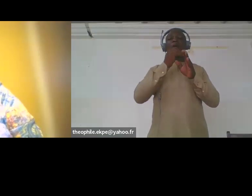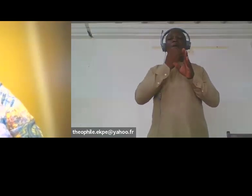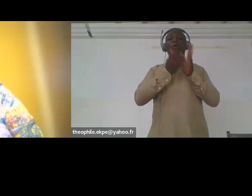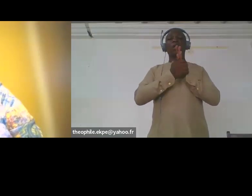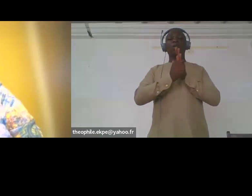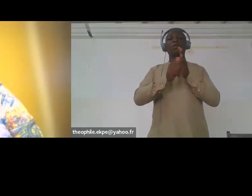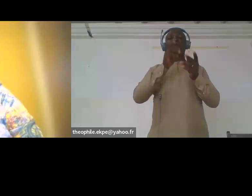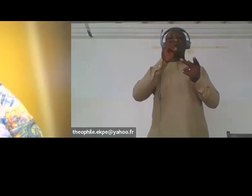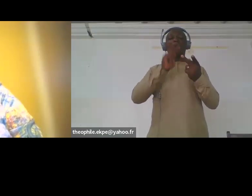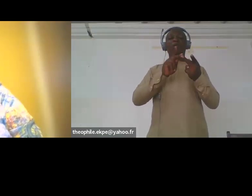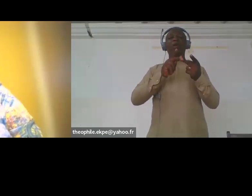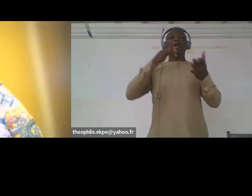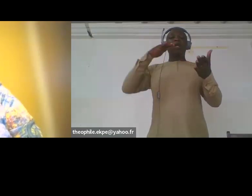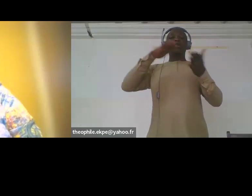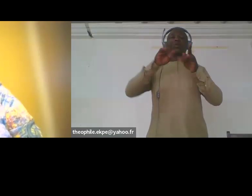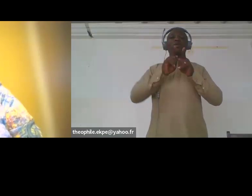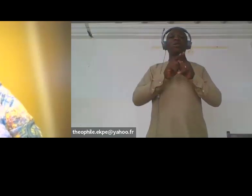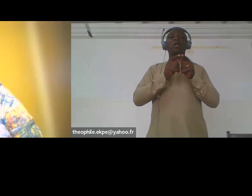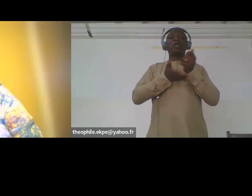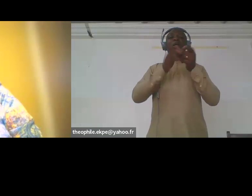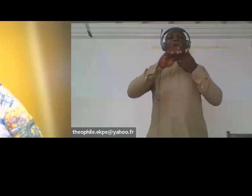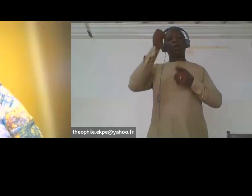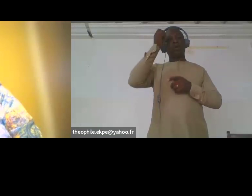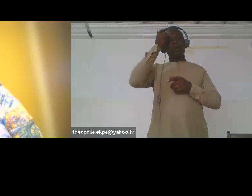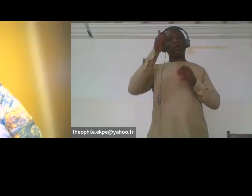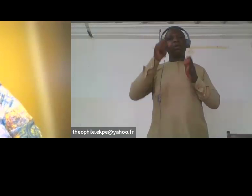interacted with gender to create unique forms of discriminations.